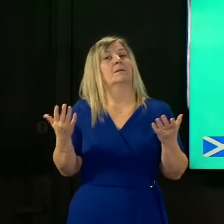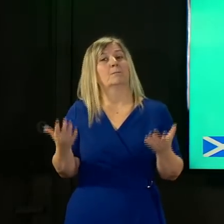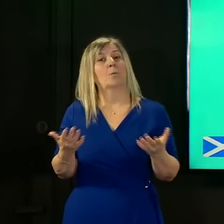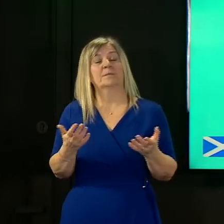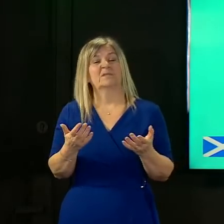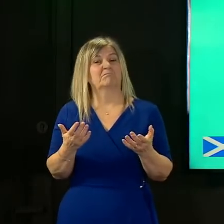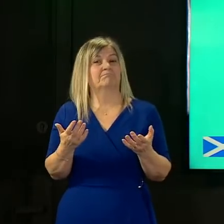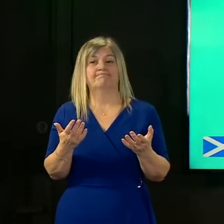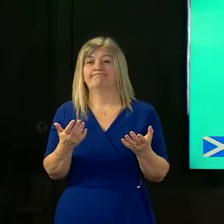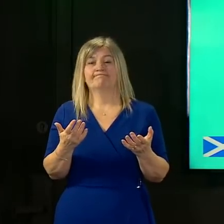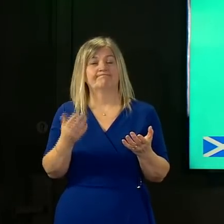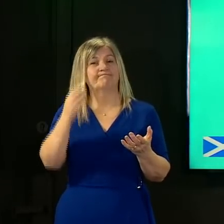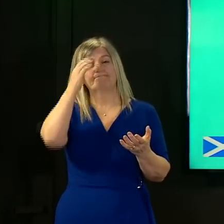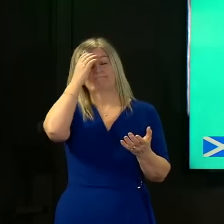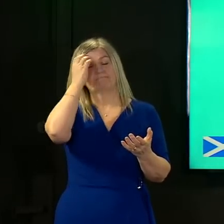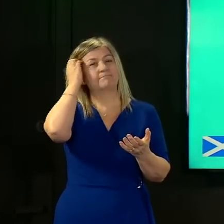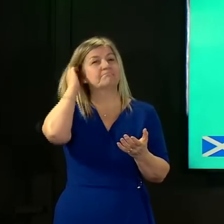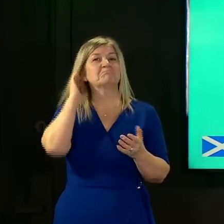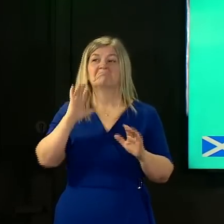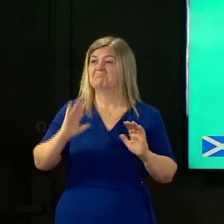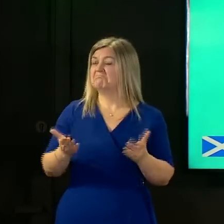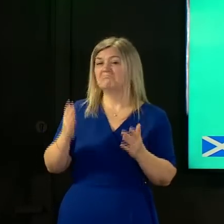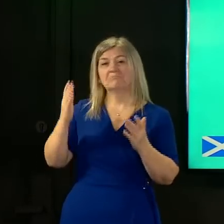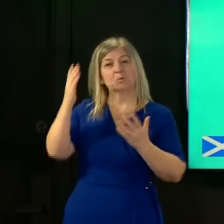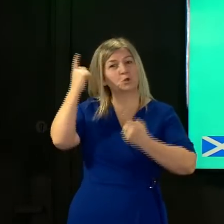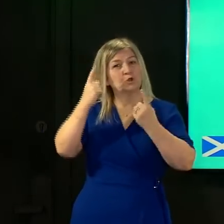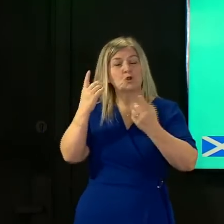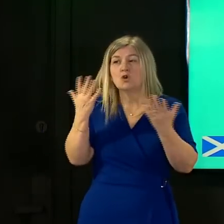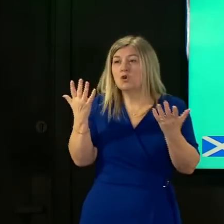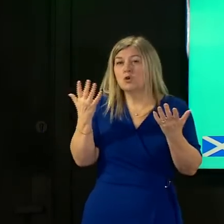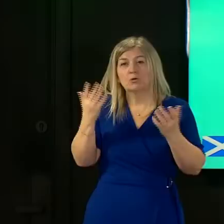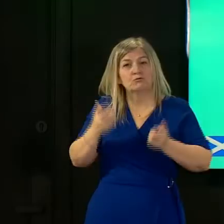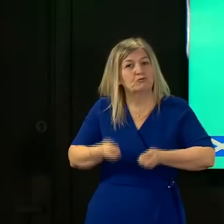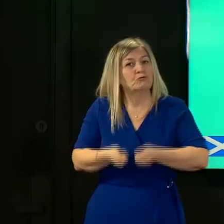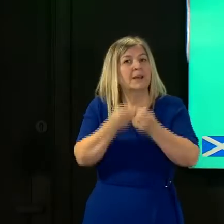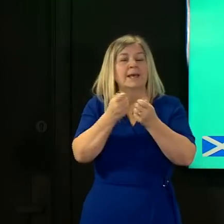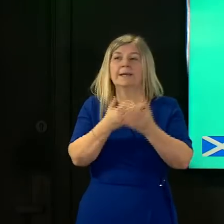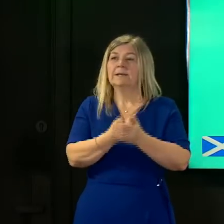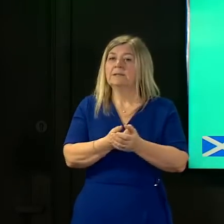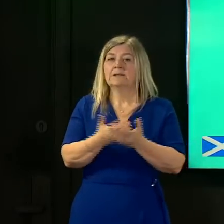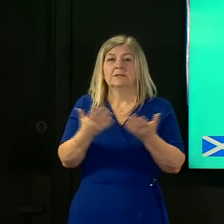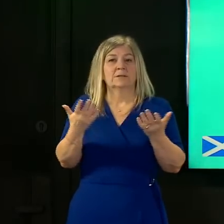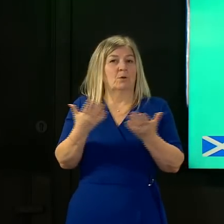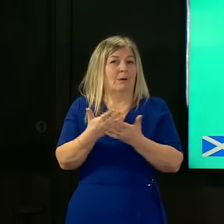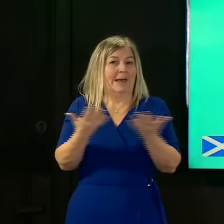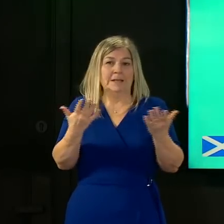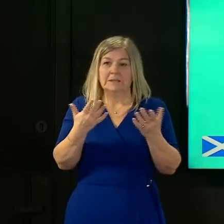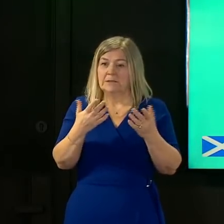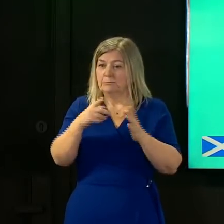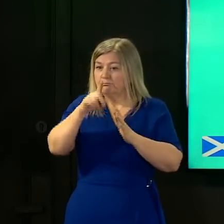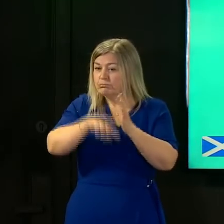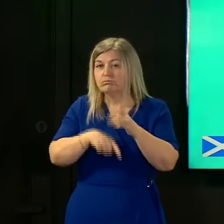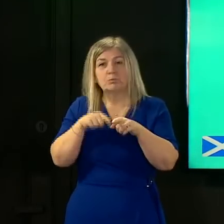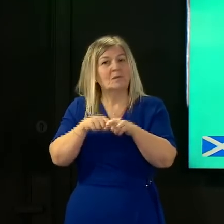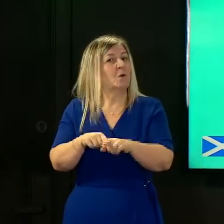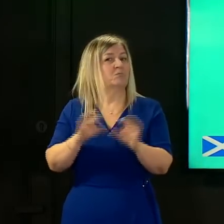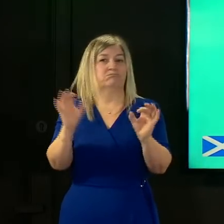no concern raised or escalation processed which has been started in terms of any need to to consider